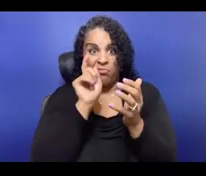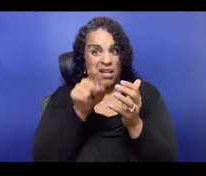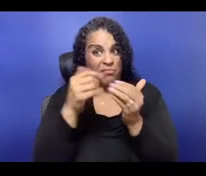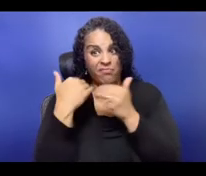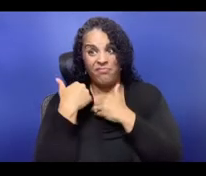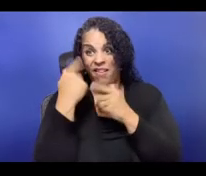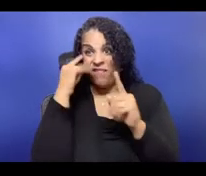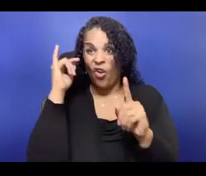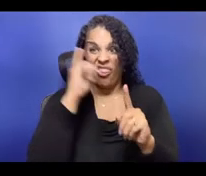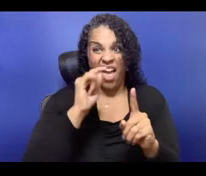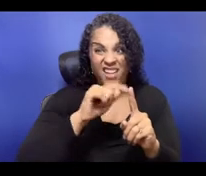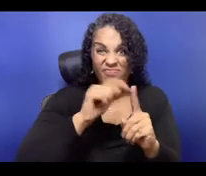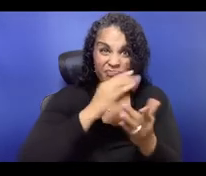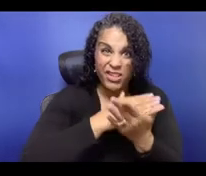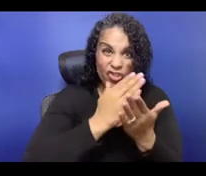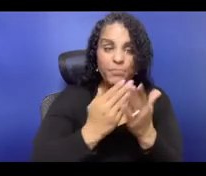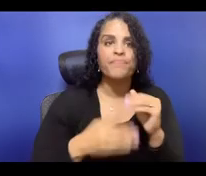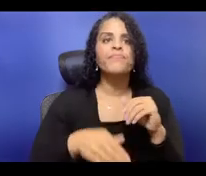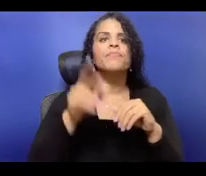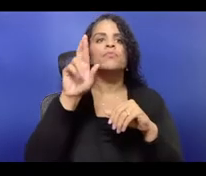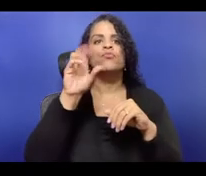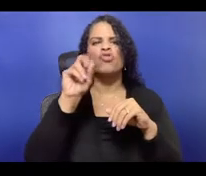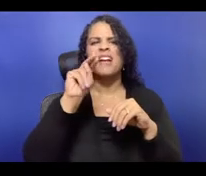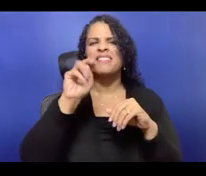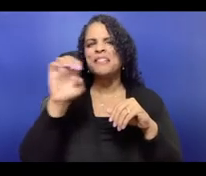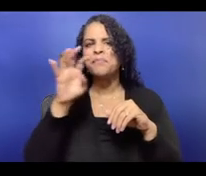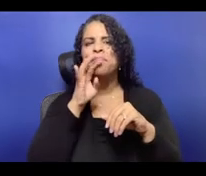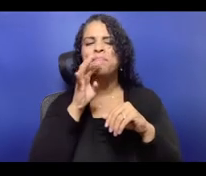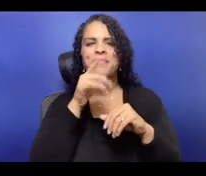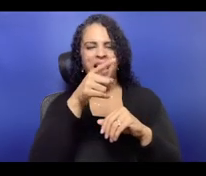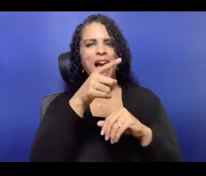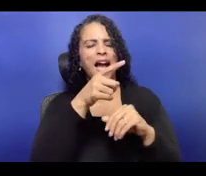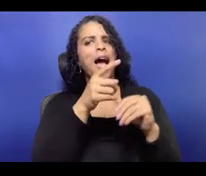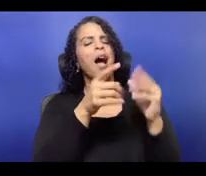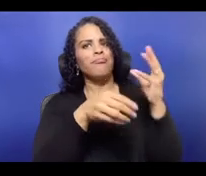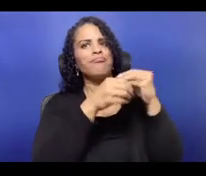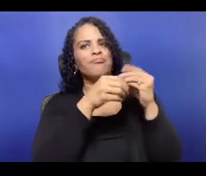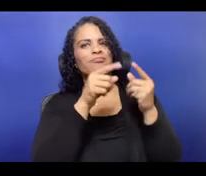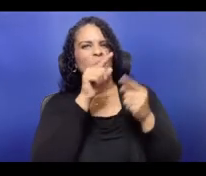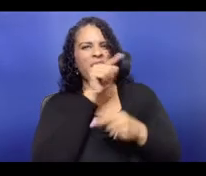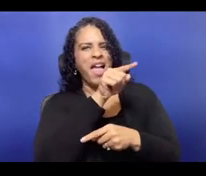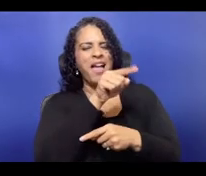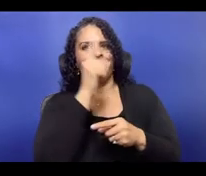So with that, I wanna pivot slightly to this notion of transparency, because that's,